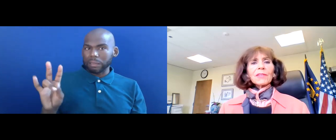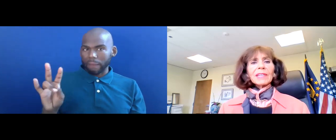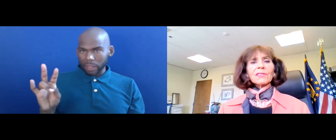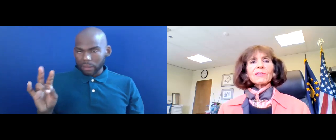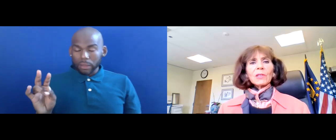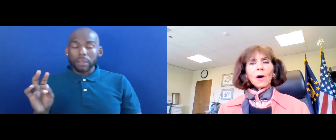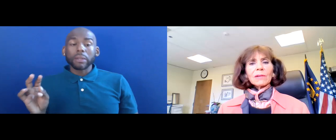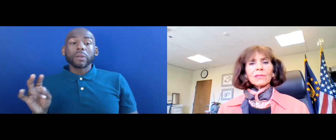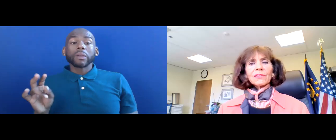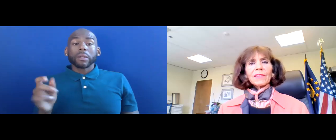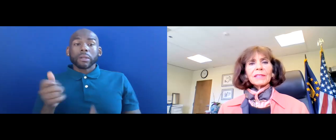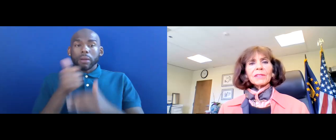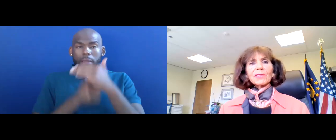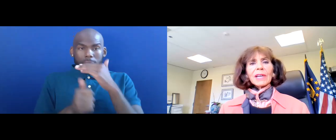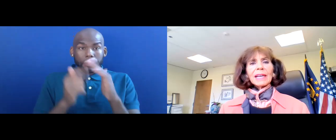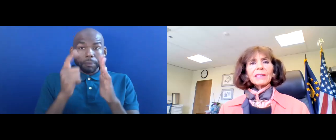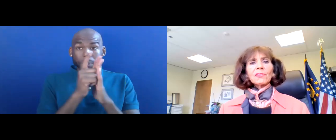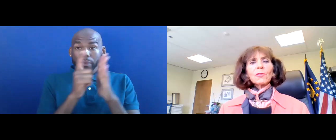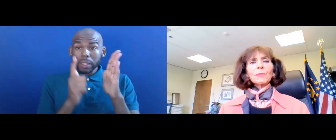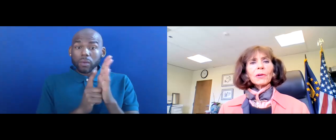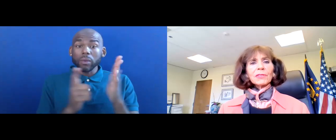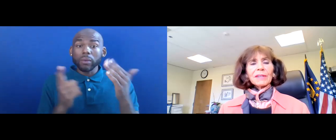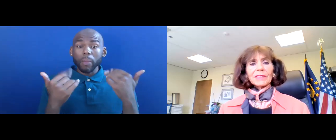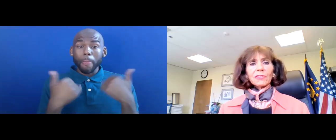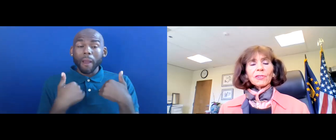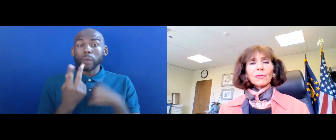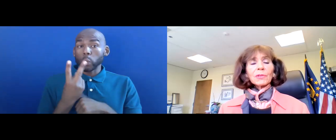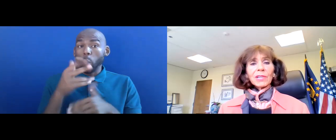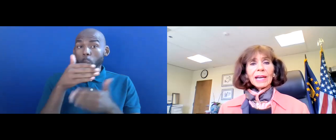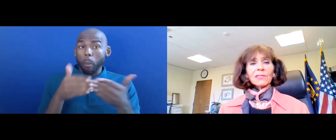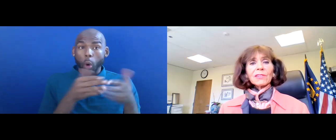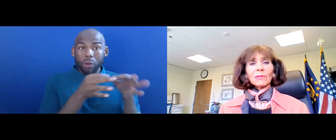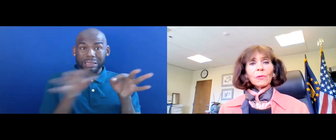UNDER THESE LAWS, THERE'S A TWO-PART DEFINITION OR TEST IN